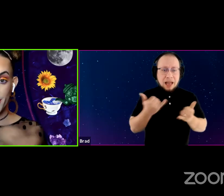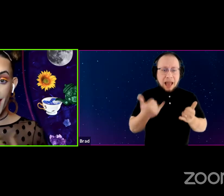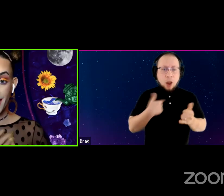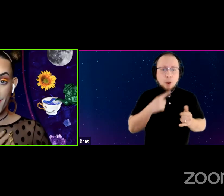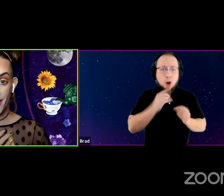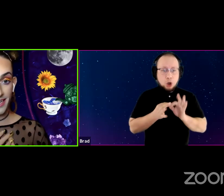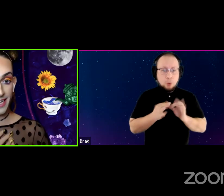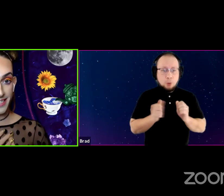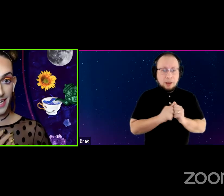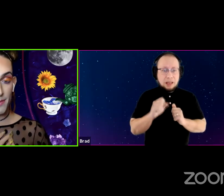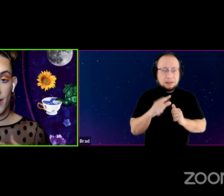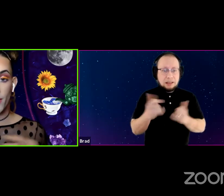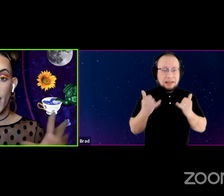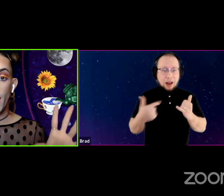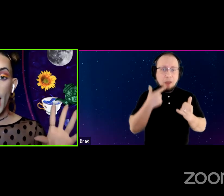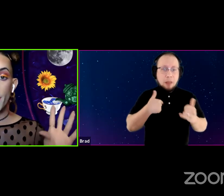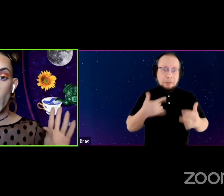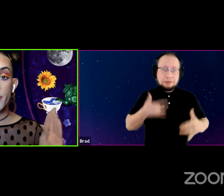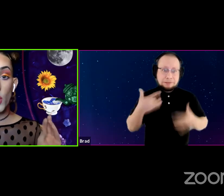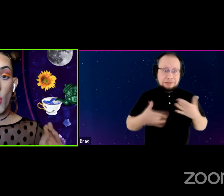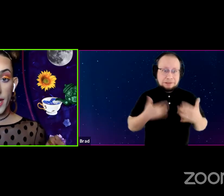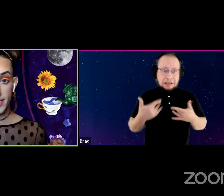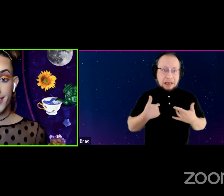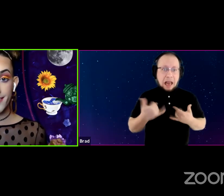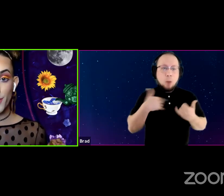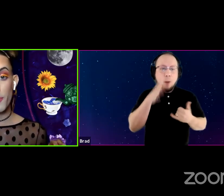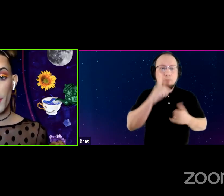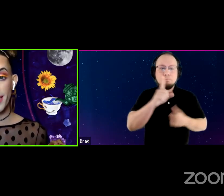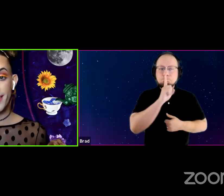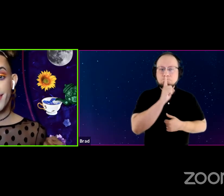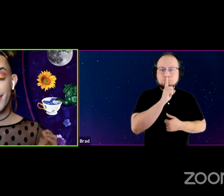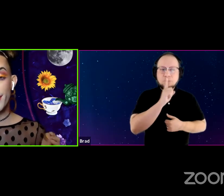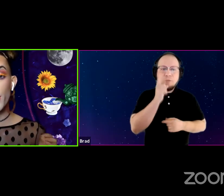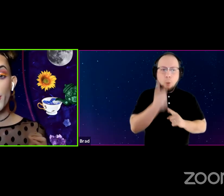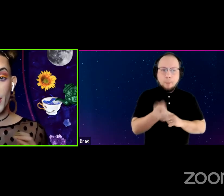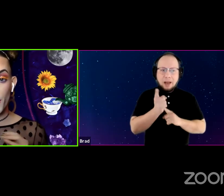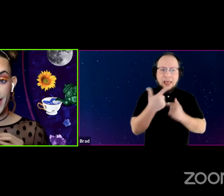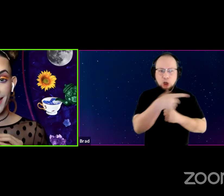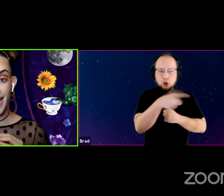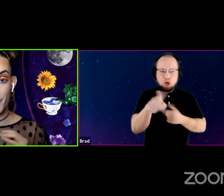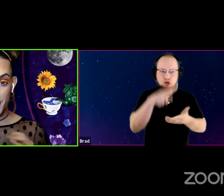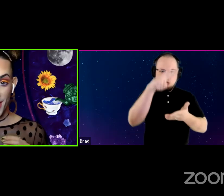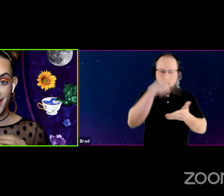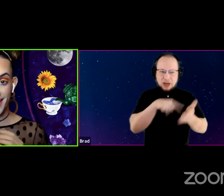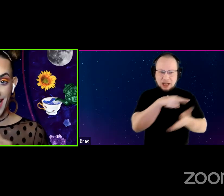which I am very excited about, I'm going to be quiet for a moment so you can read and respond to that.